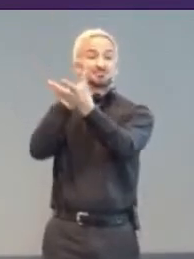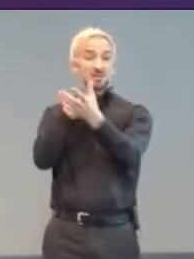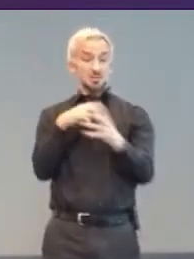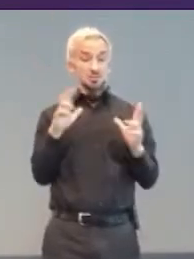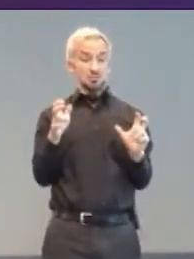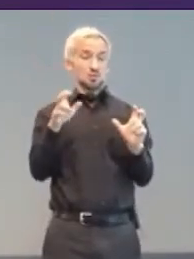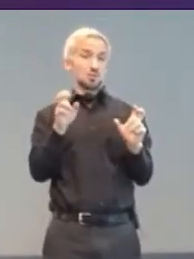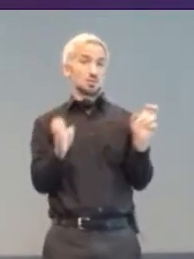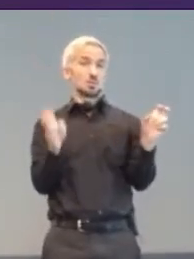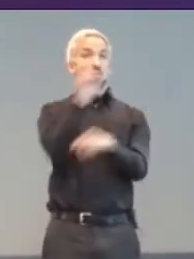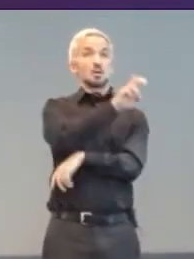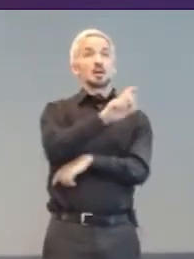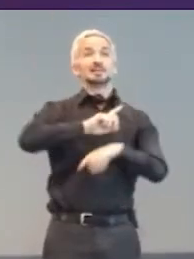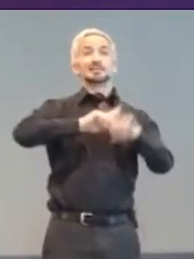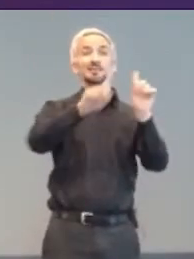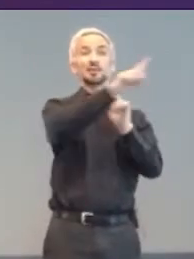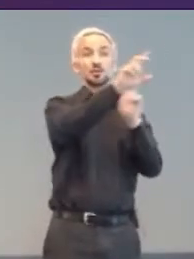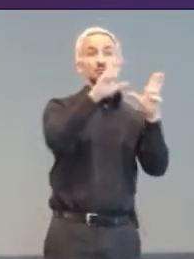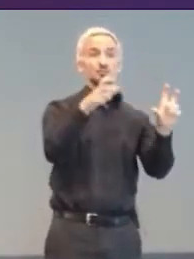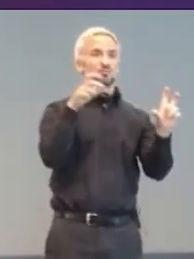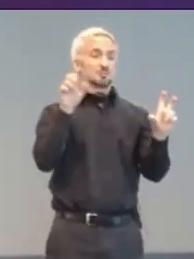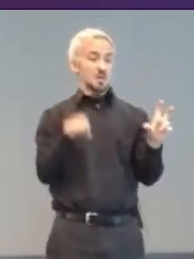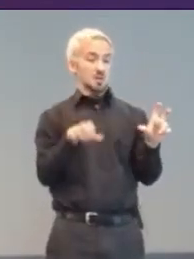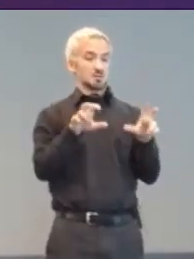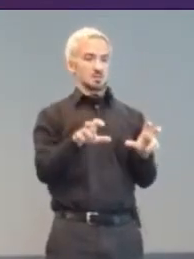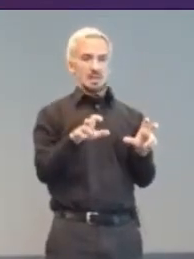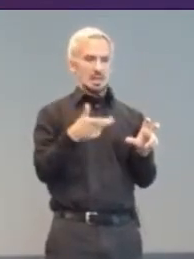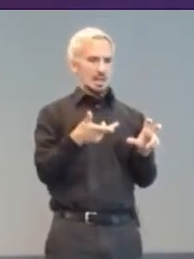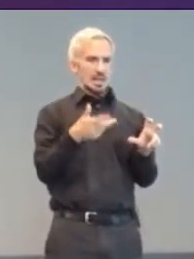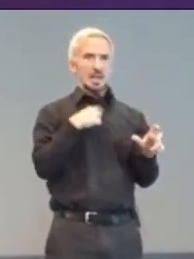in-flight entertainment or a banking machine. Whatever it is,